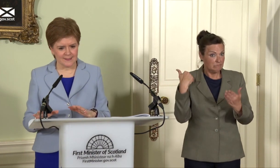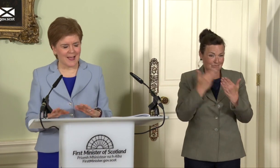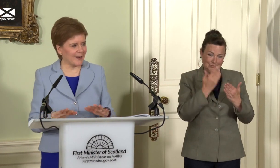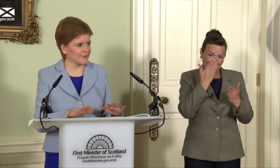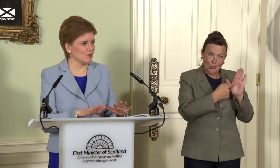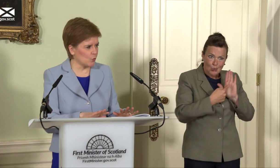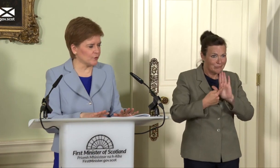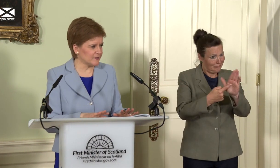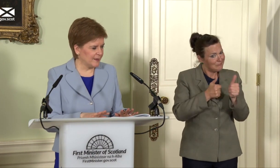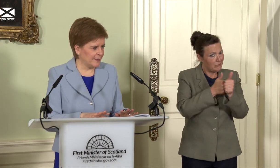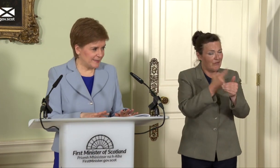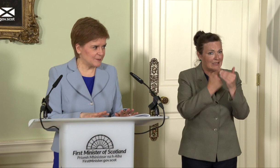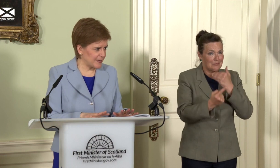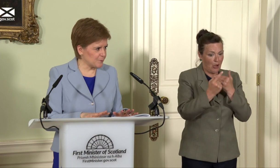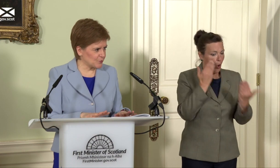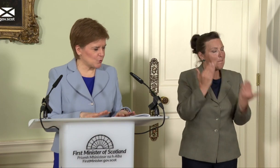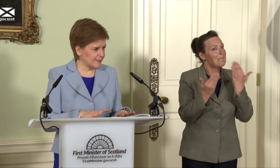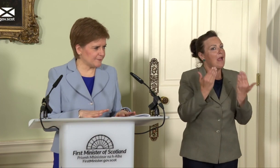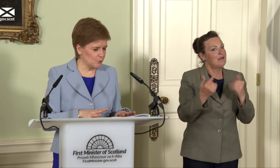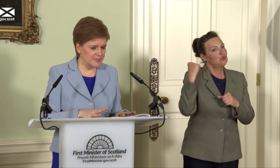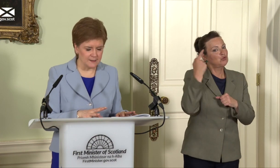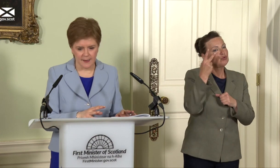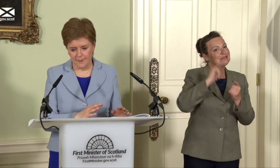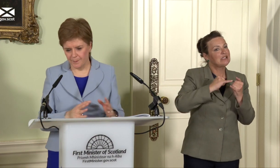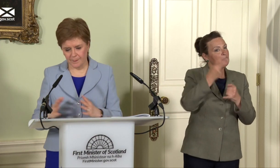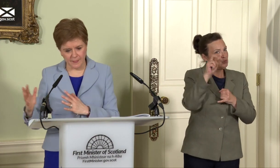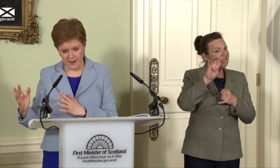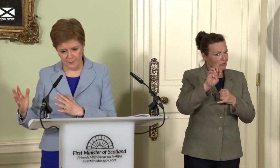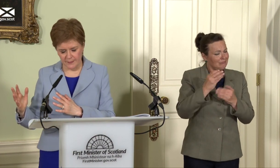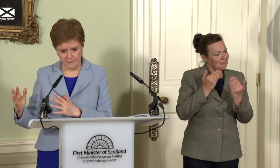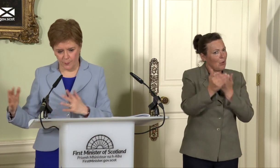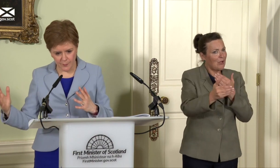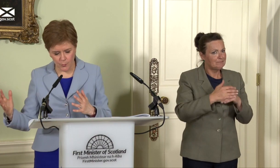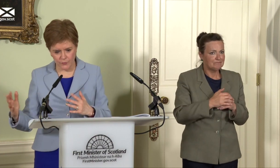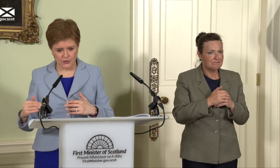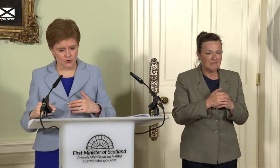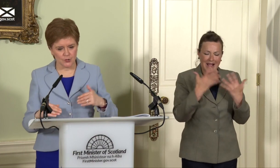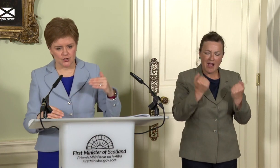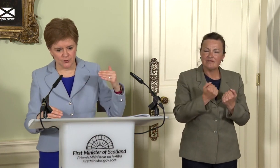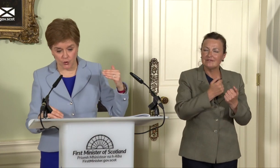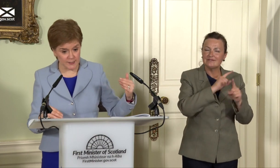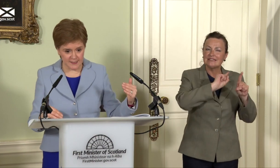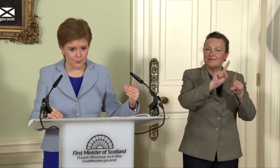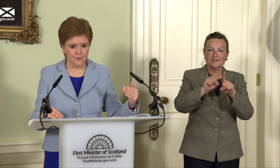higher than it was in September 2014. There have been a number of polls that show a majority support for